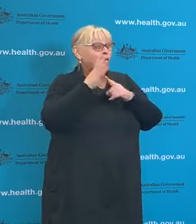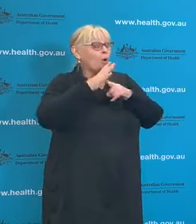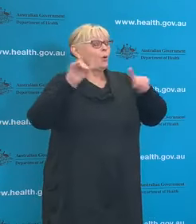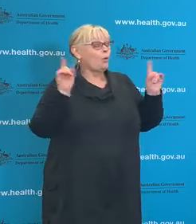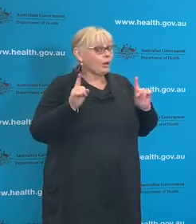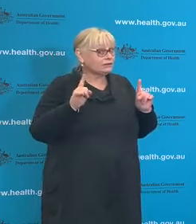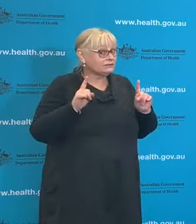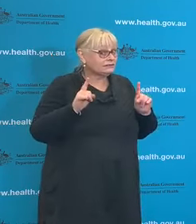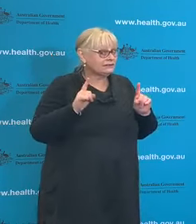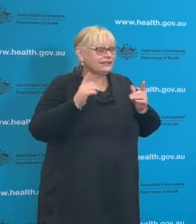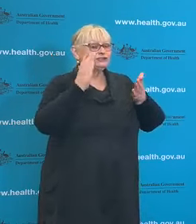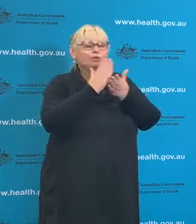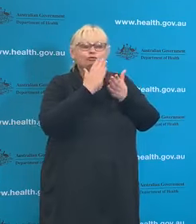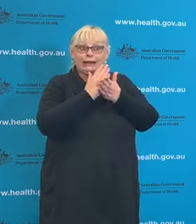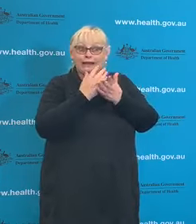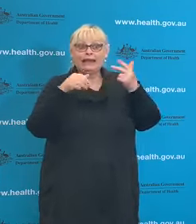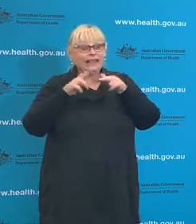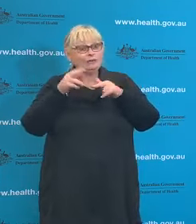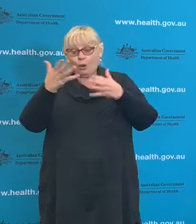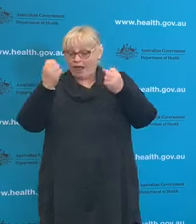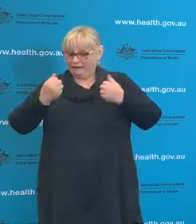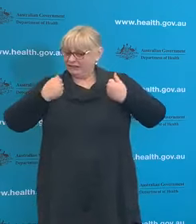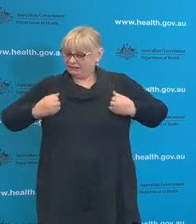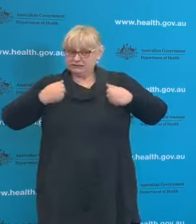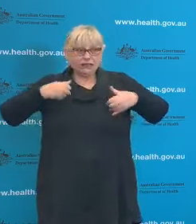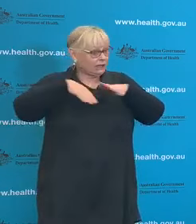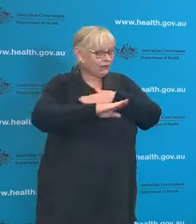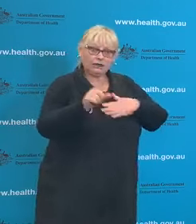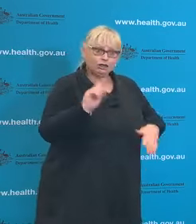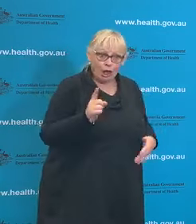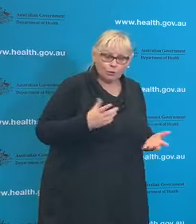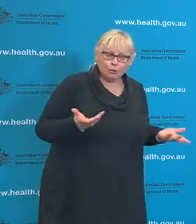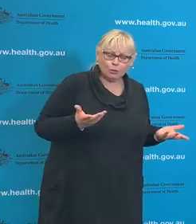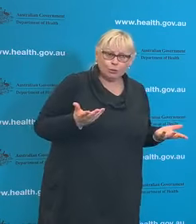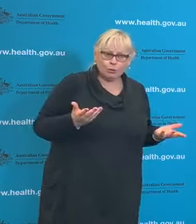no-one to go there who is sick. So if you've got symptoms, if you are unwell, we